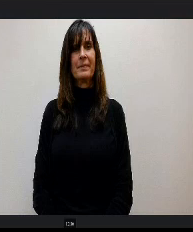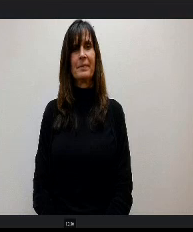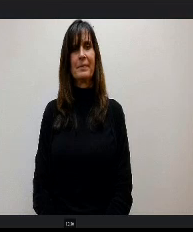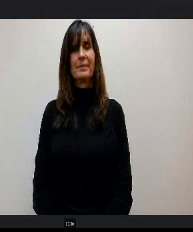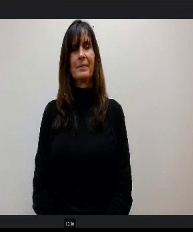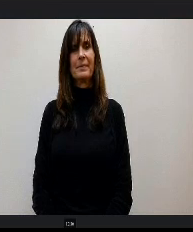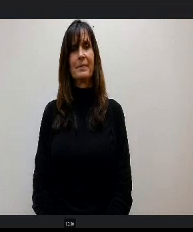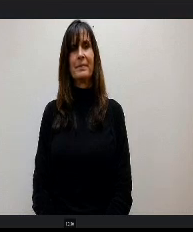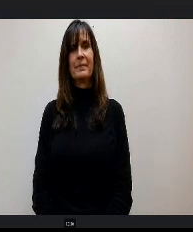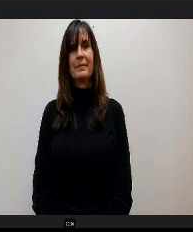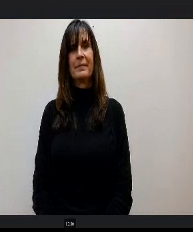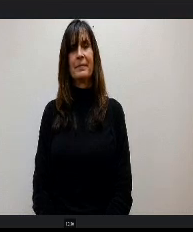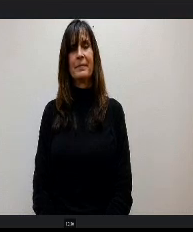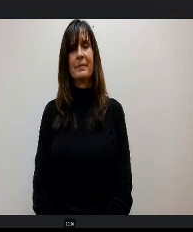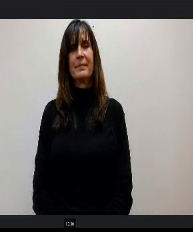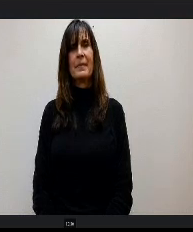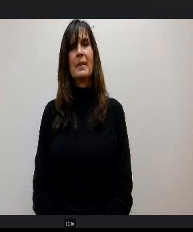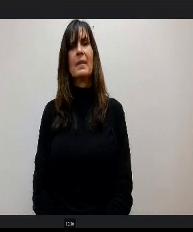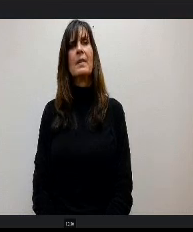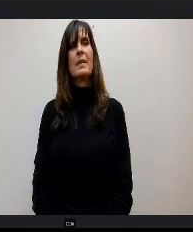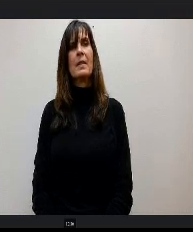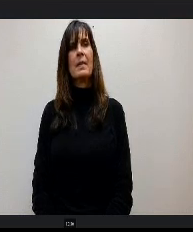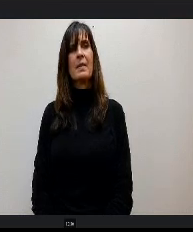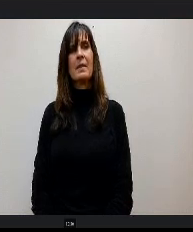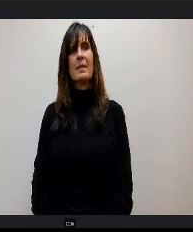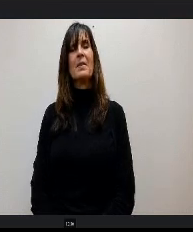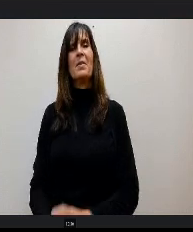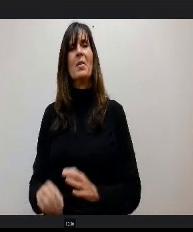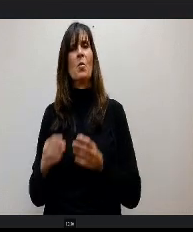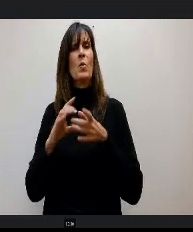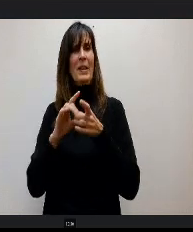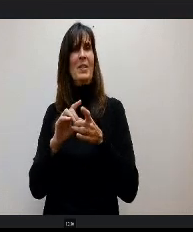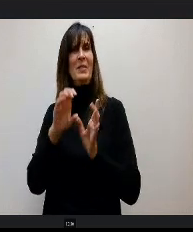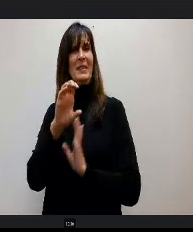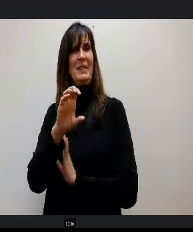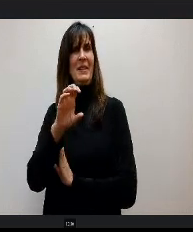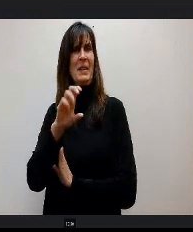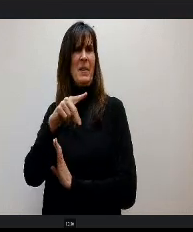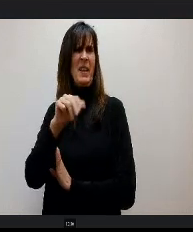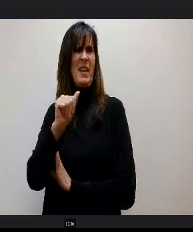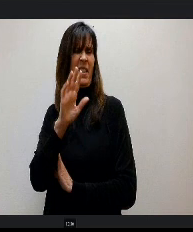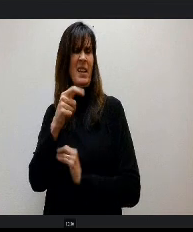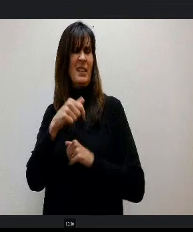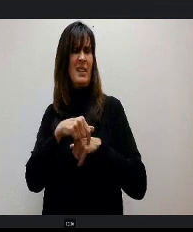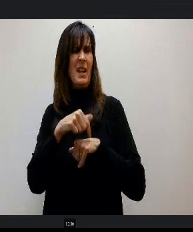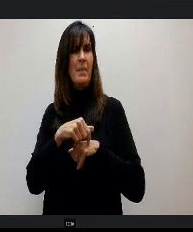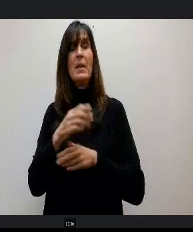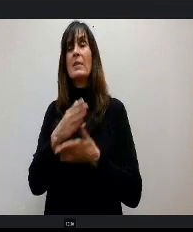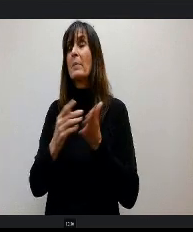Over the CPI at that time, some districts say Becky. I haven't seen the formulas. I'm not